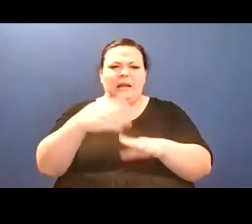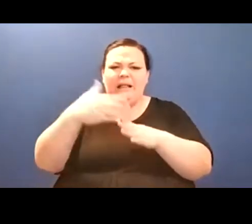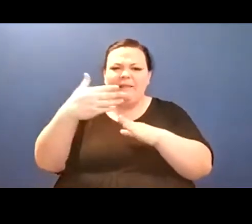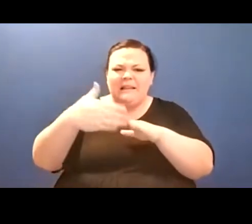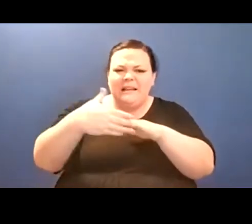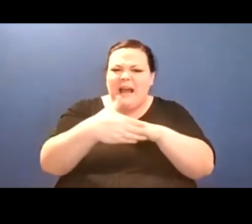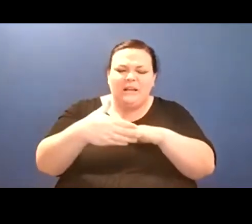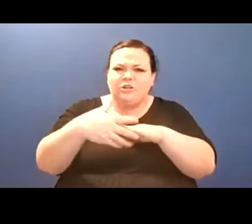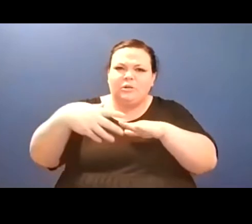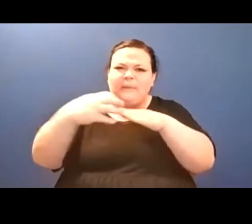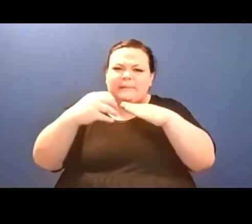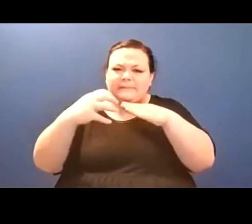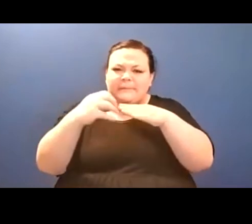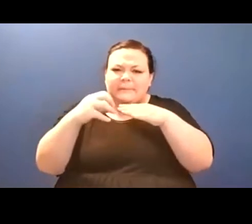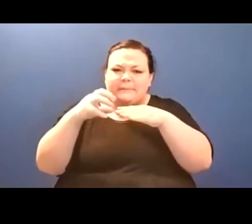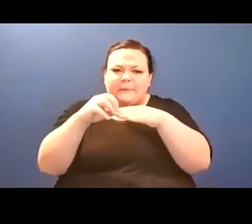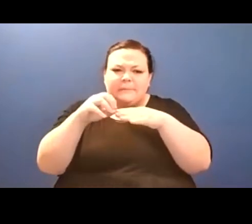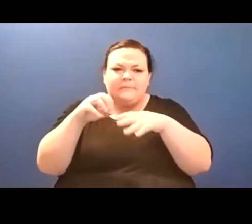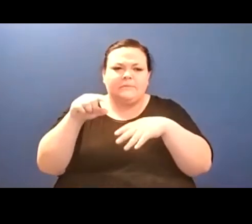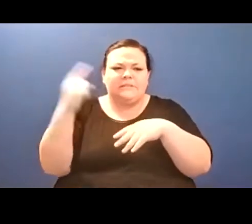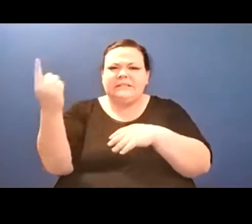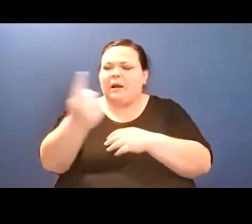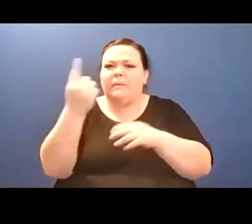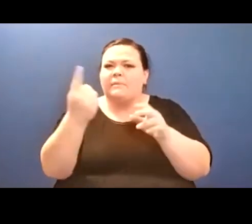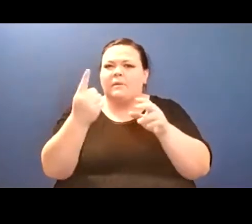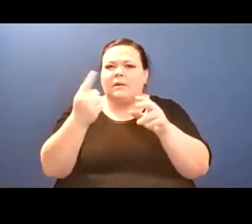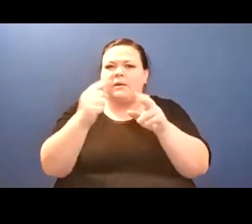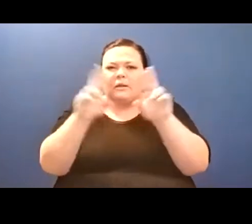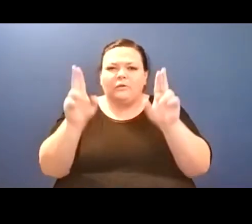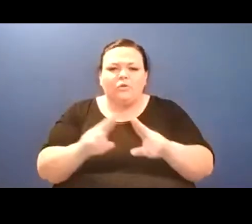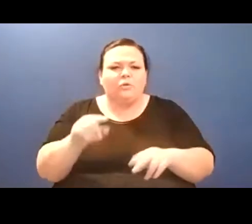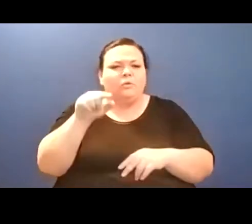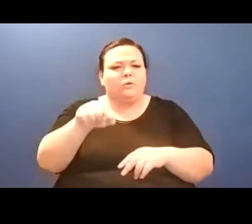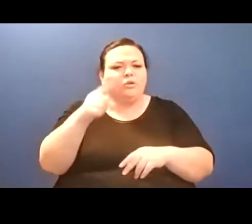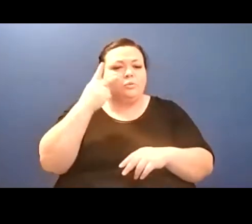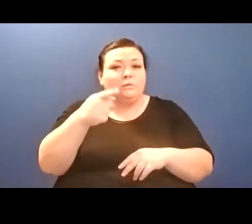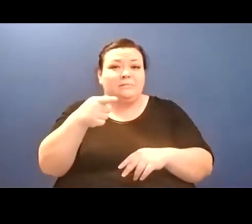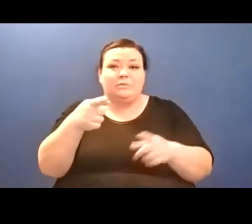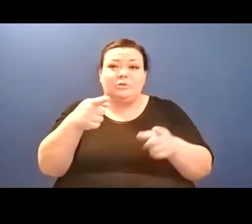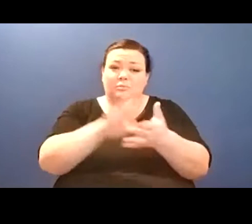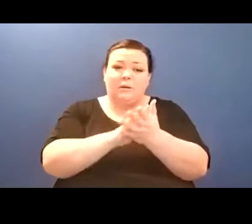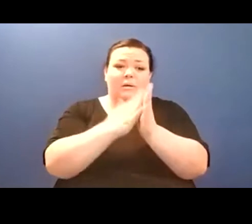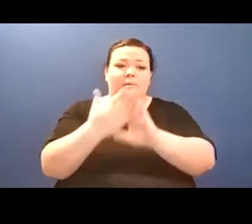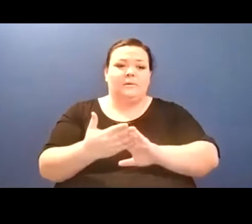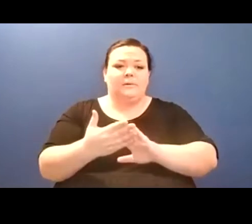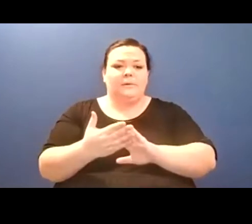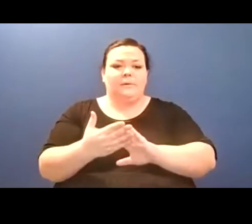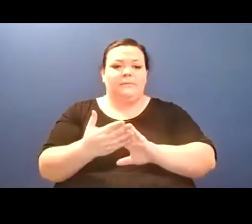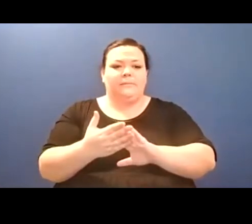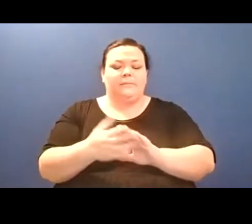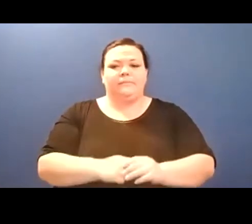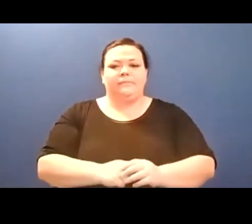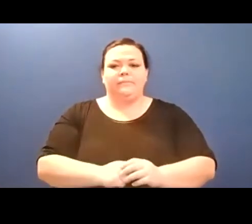lyric tea, lyric grant, lyric mass shooter, give yourself up/ except you couldn't, not to the